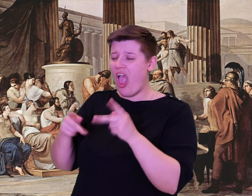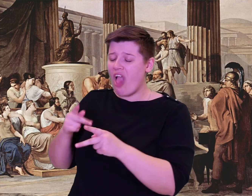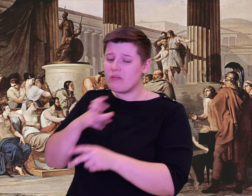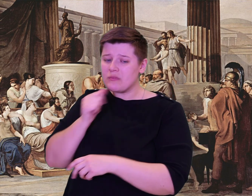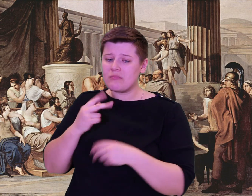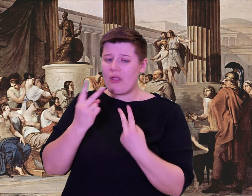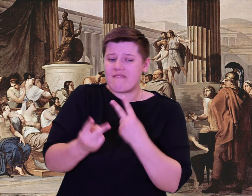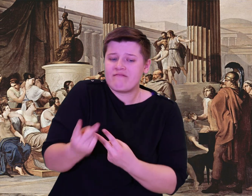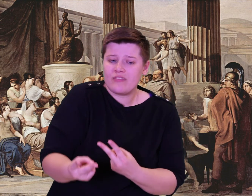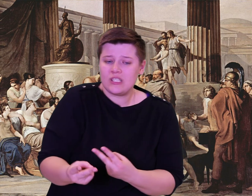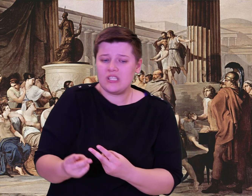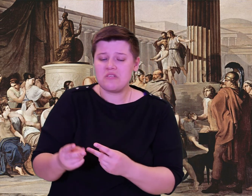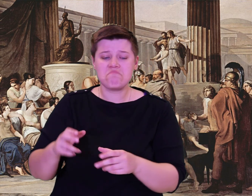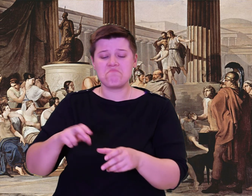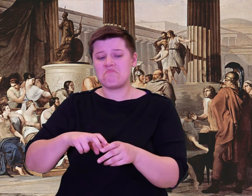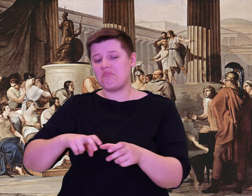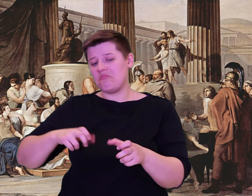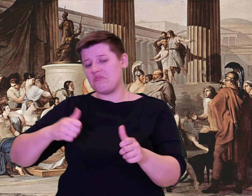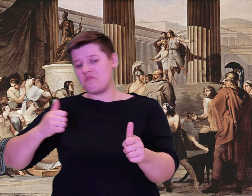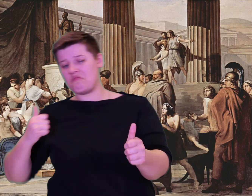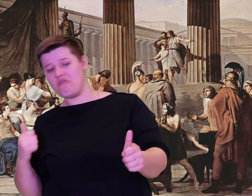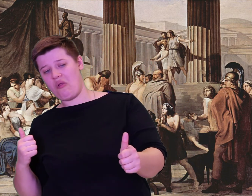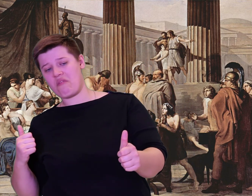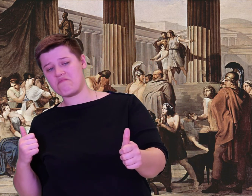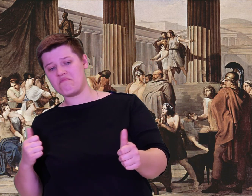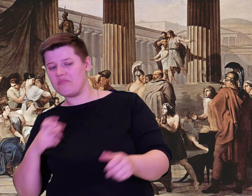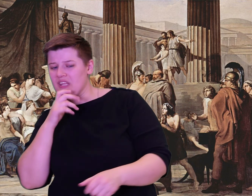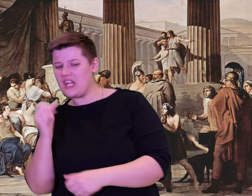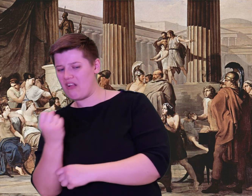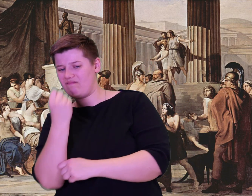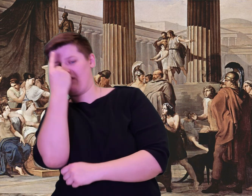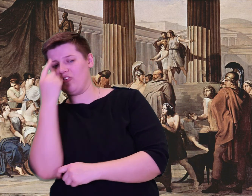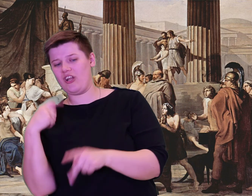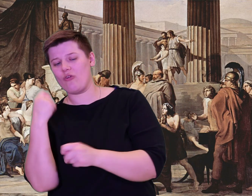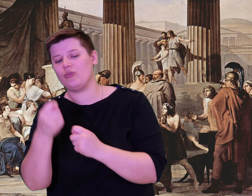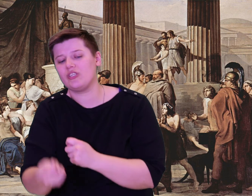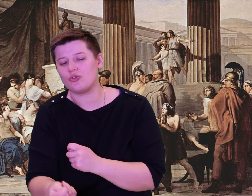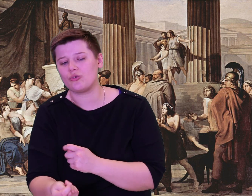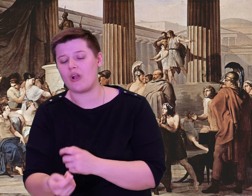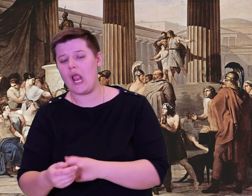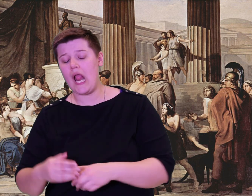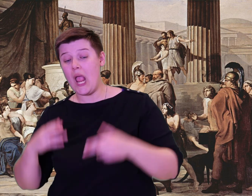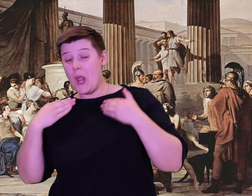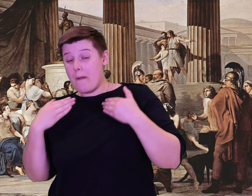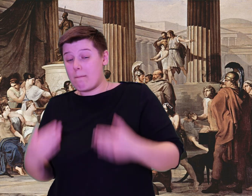cables of the ship. Quickly they did so, sat along the benches, and struck the